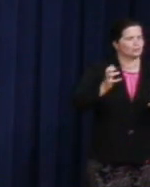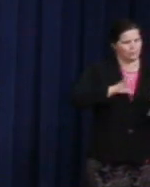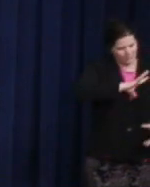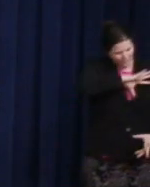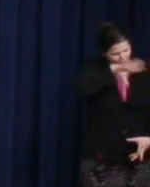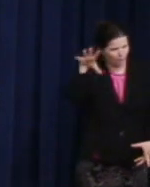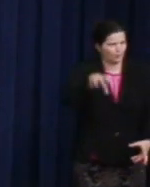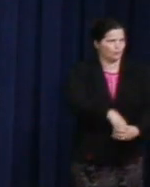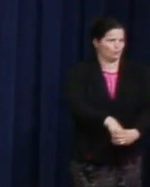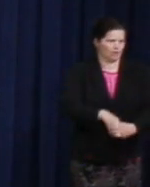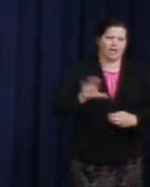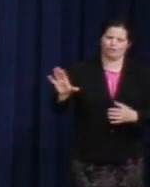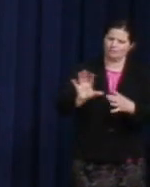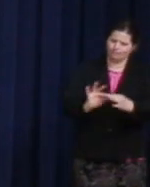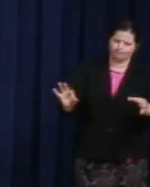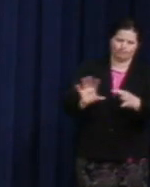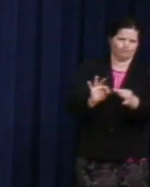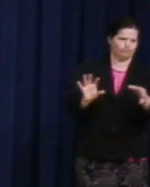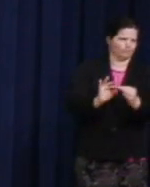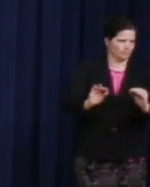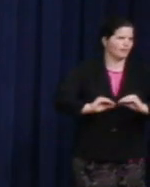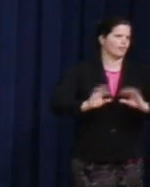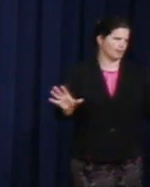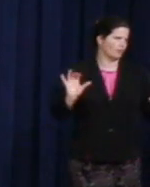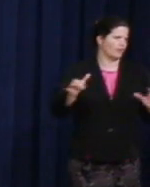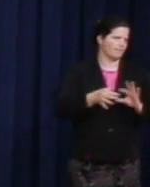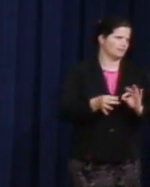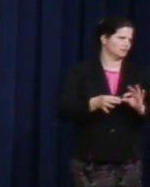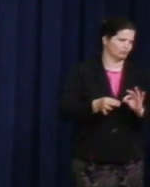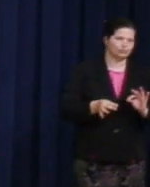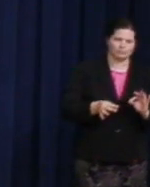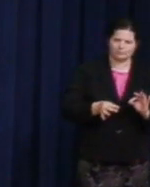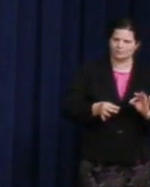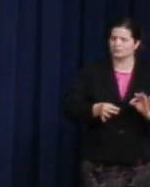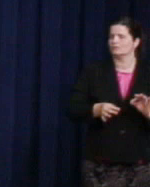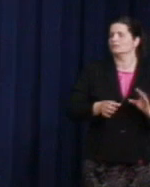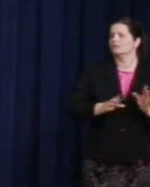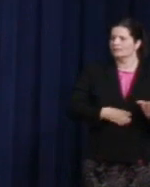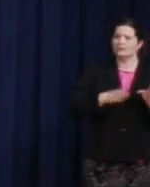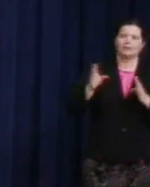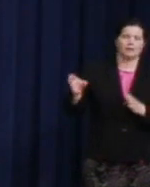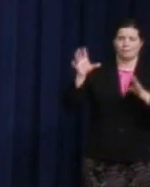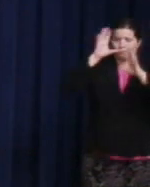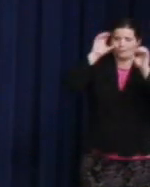That message has gone on. And the unparalleled embrace that we have gotten from President Obama and this